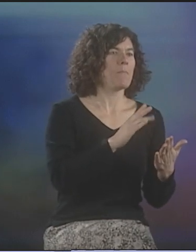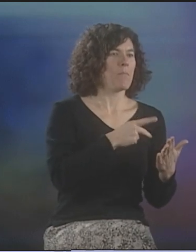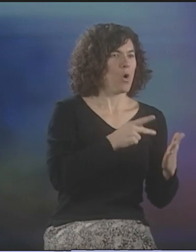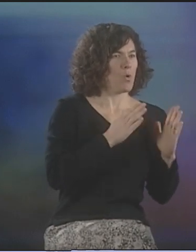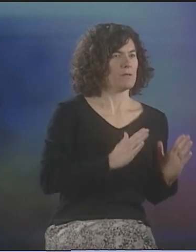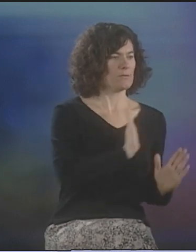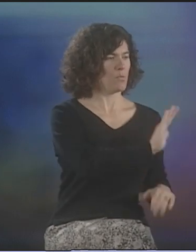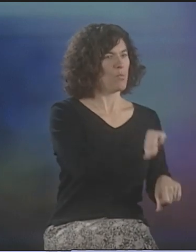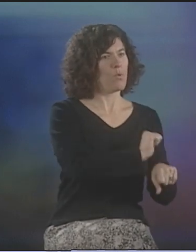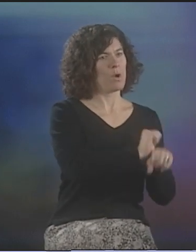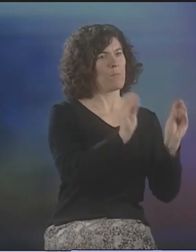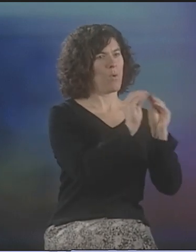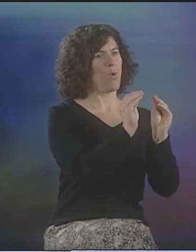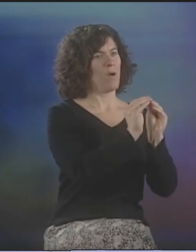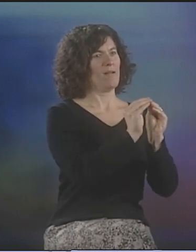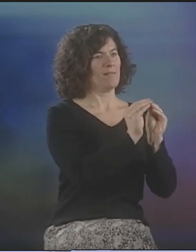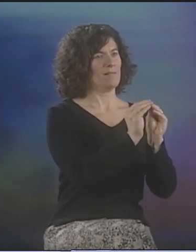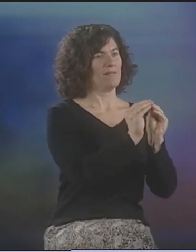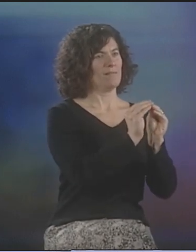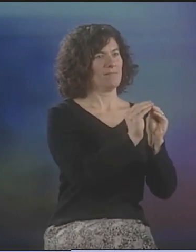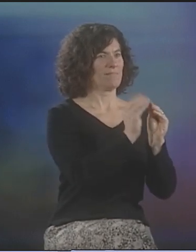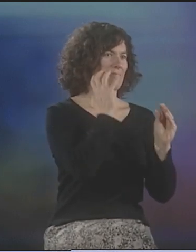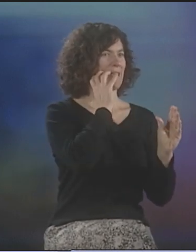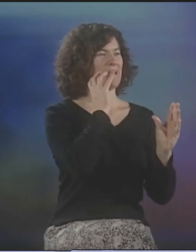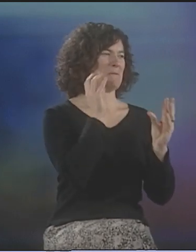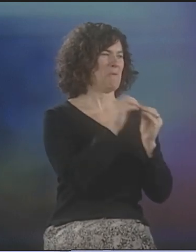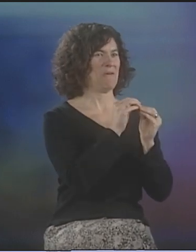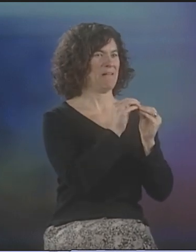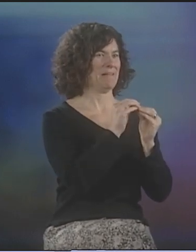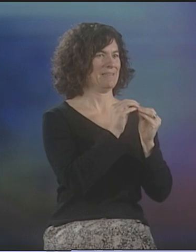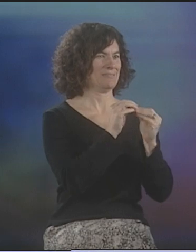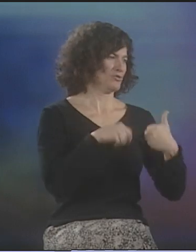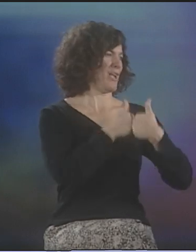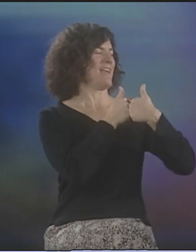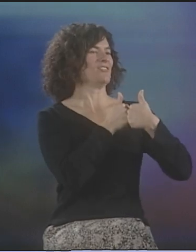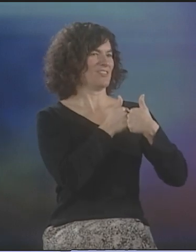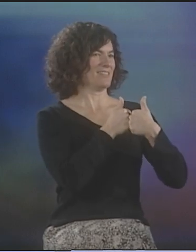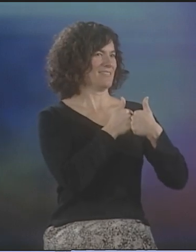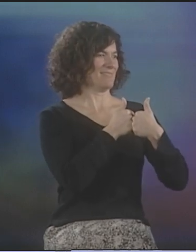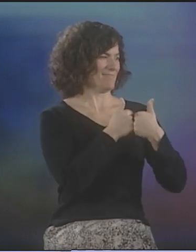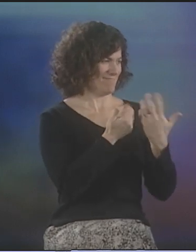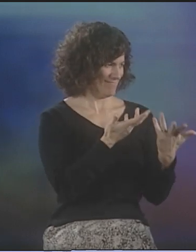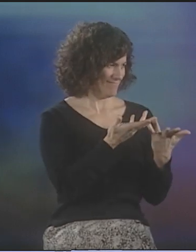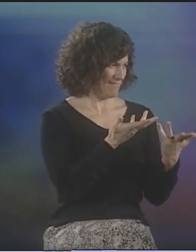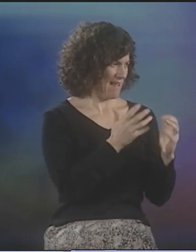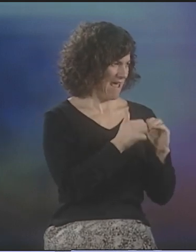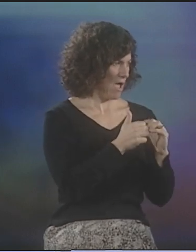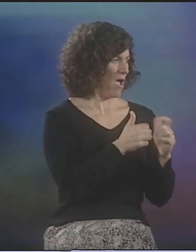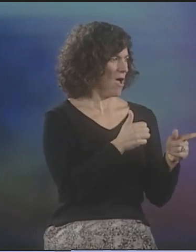I HAD THE POET'S WORK, AND SOMETIMES IF THE POEM WAS VERY DENSE, VERY CHALLENGING,